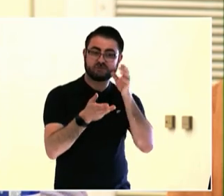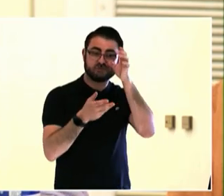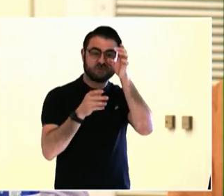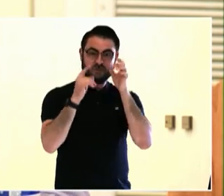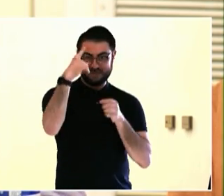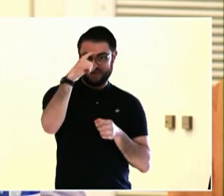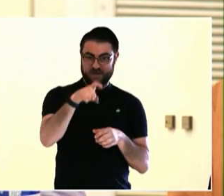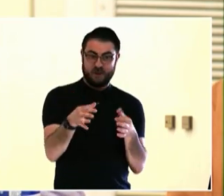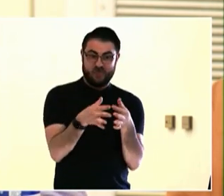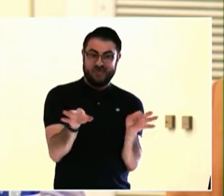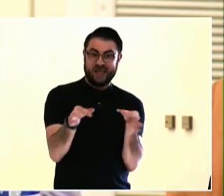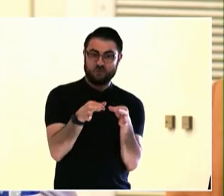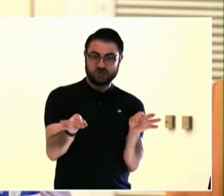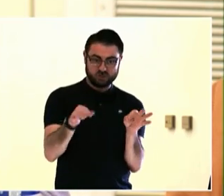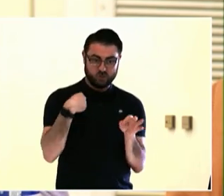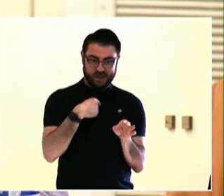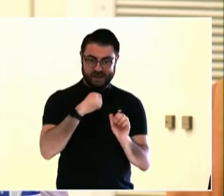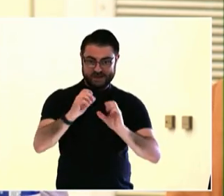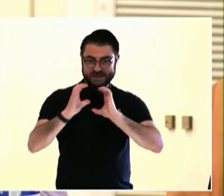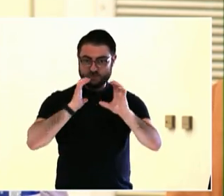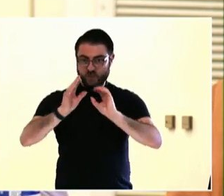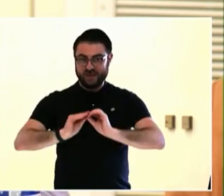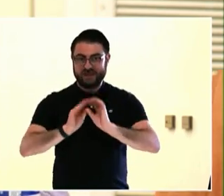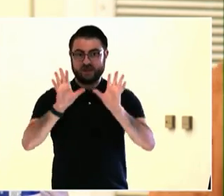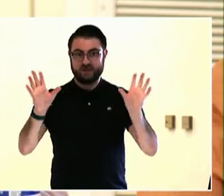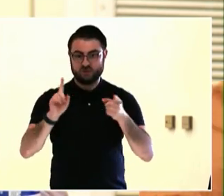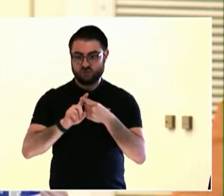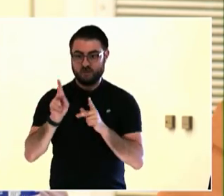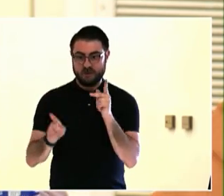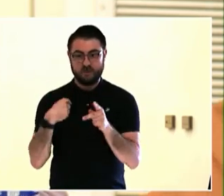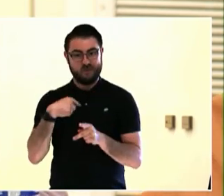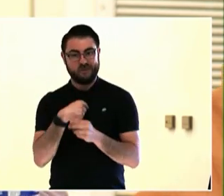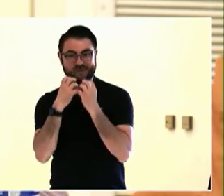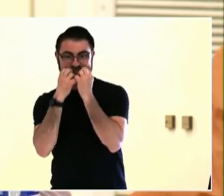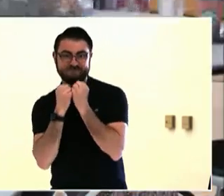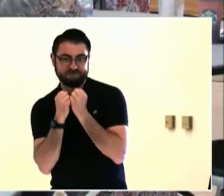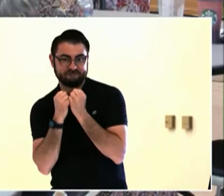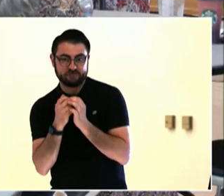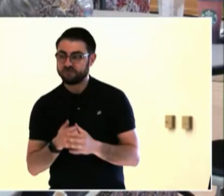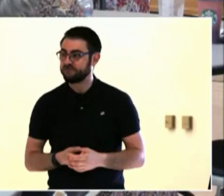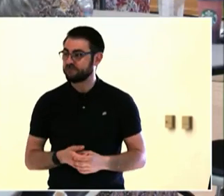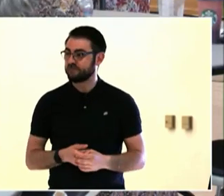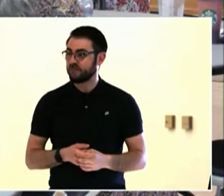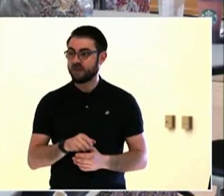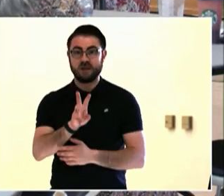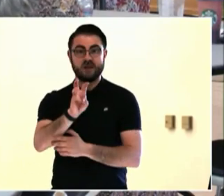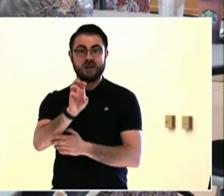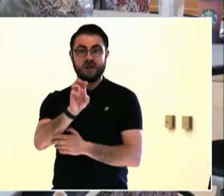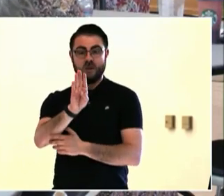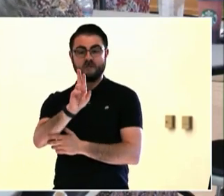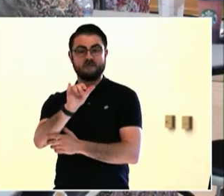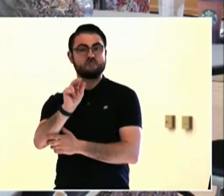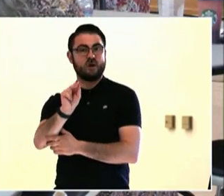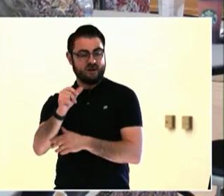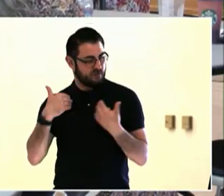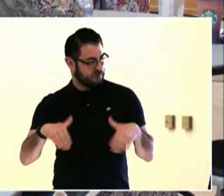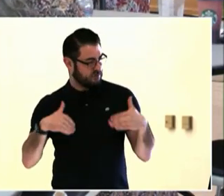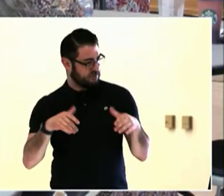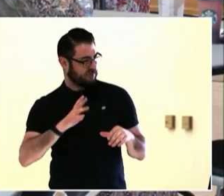you an example of some of these we've been talking about. There is paperwork to fill out, but maybe, like, we're planning on helping people fill out that